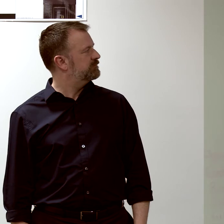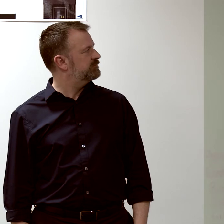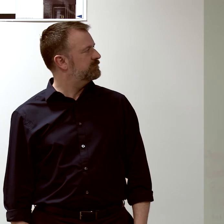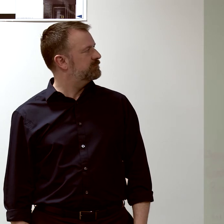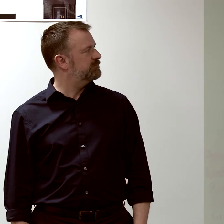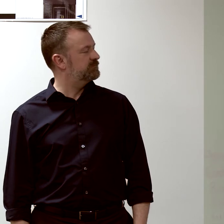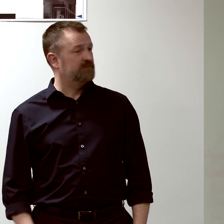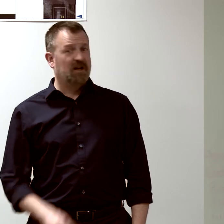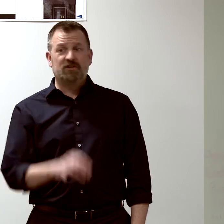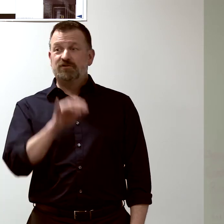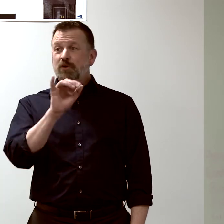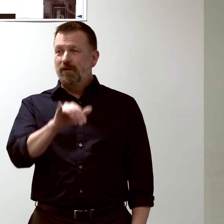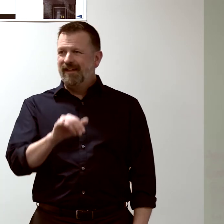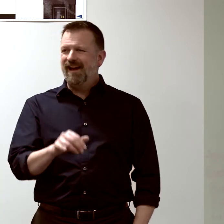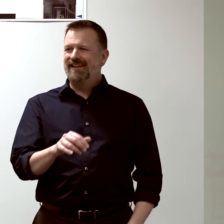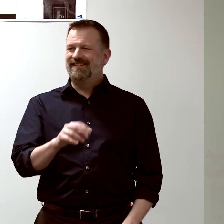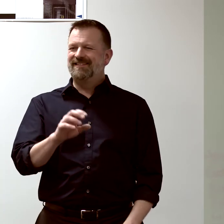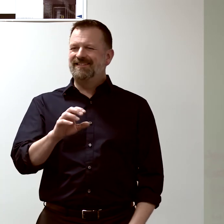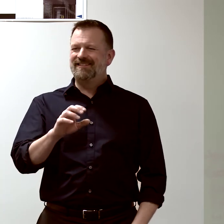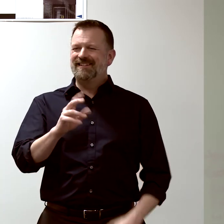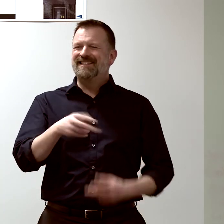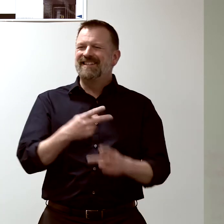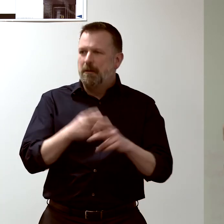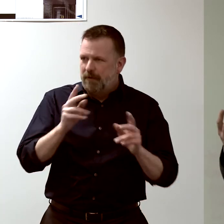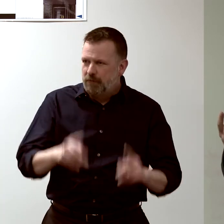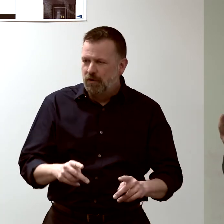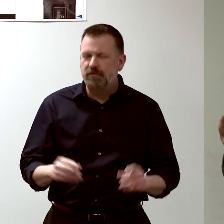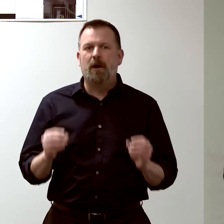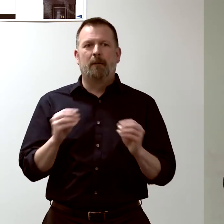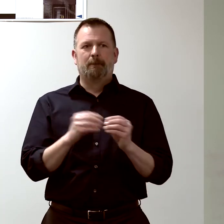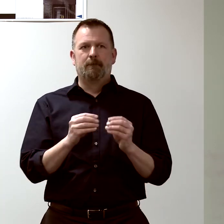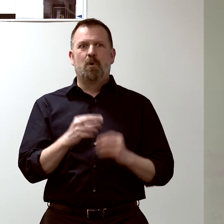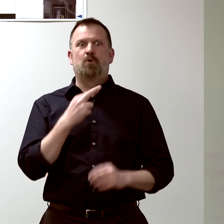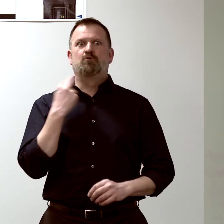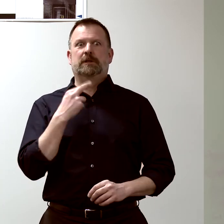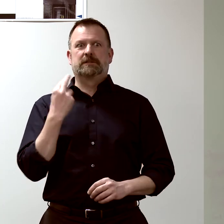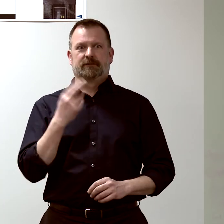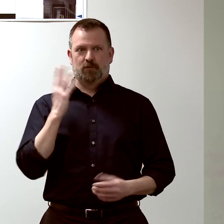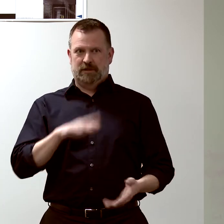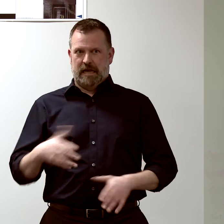of dying in the hospital.